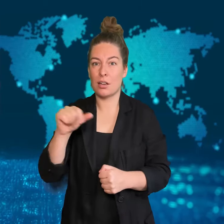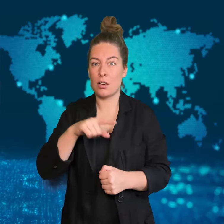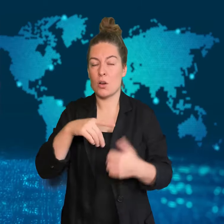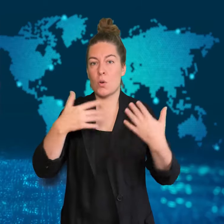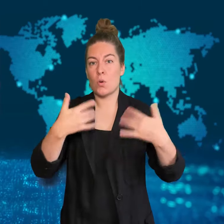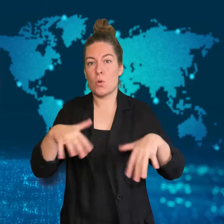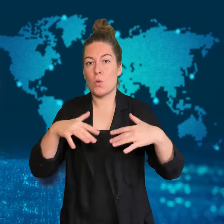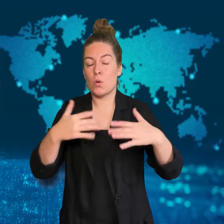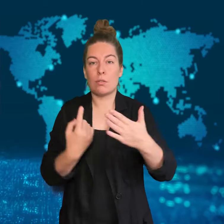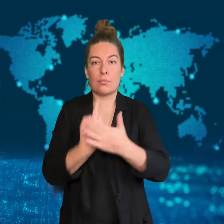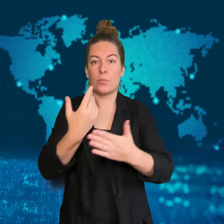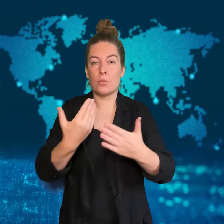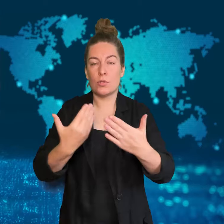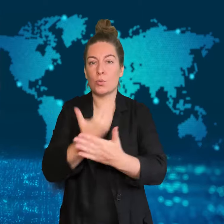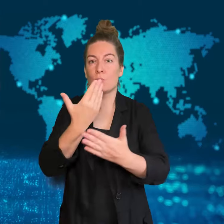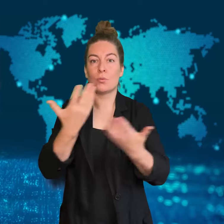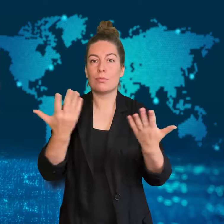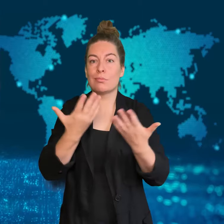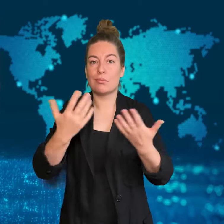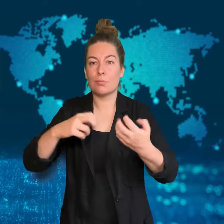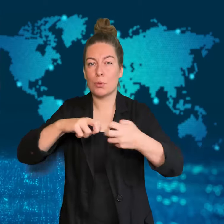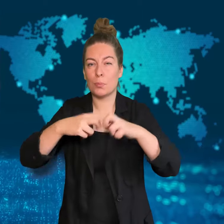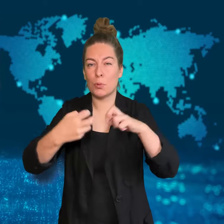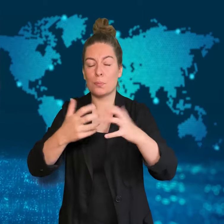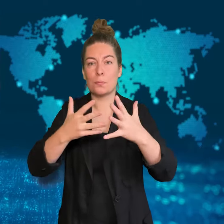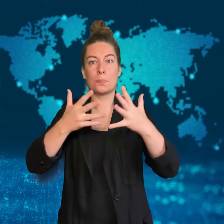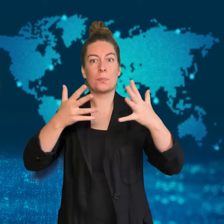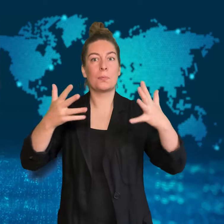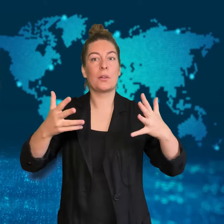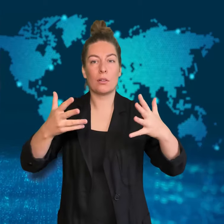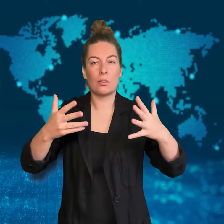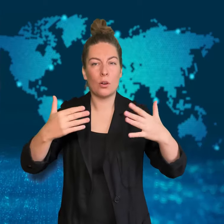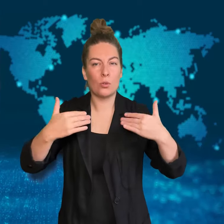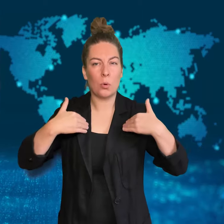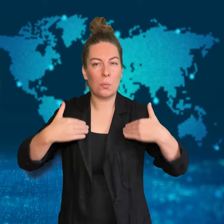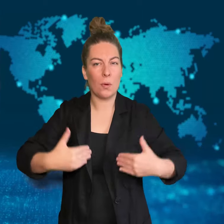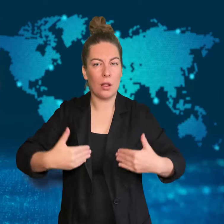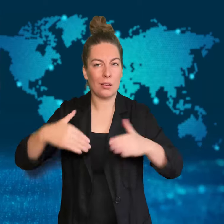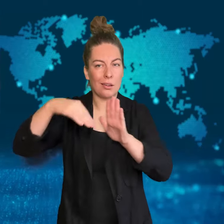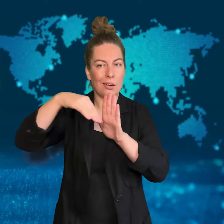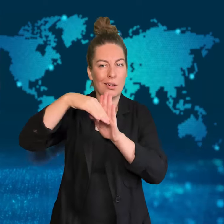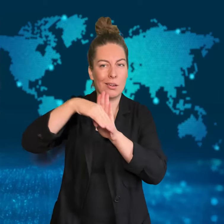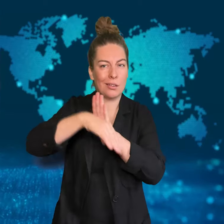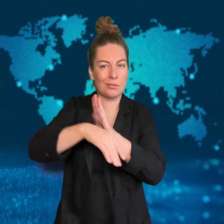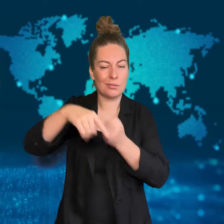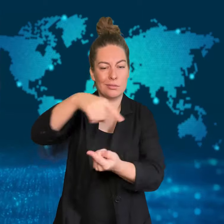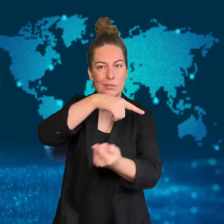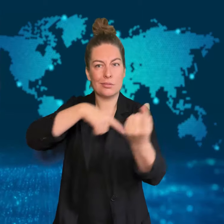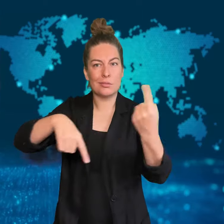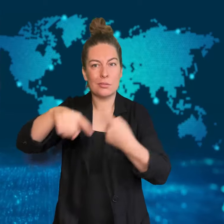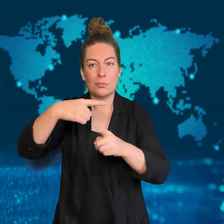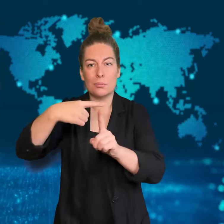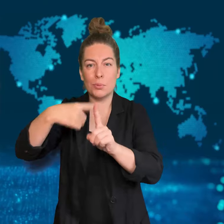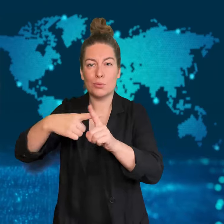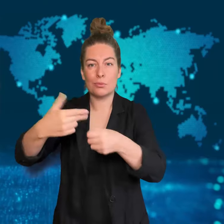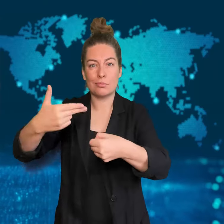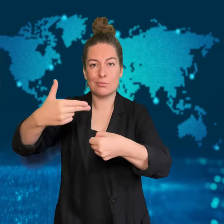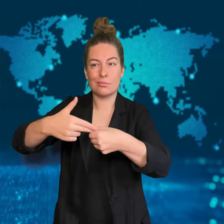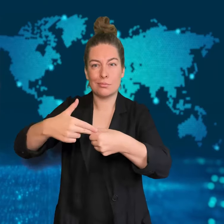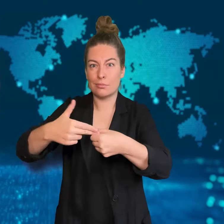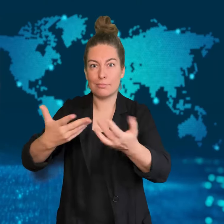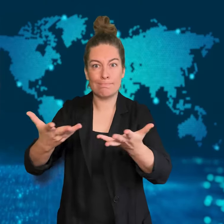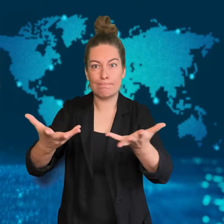the fighting between Hamas and Israel.